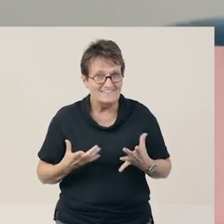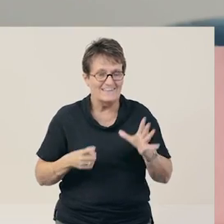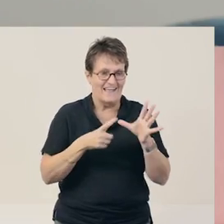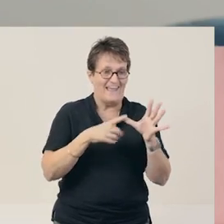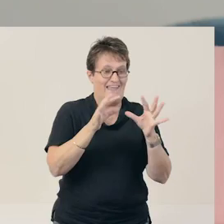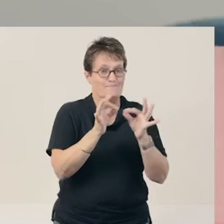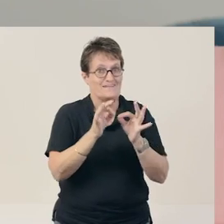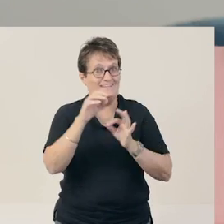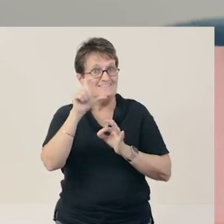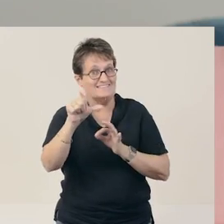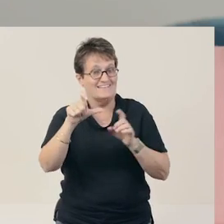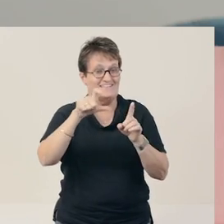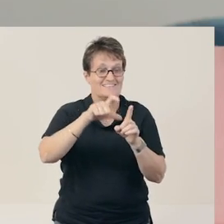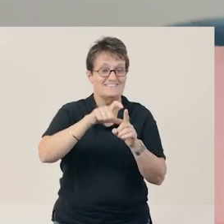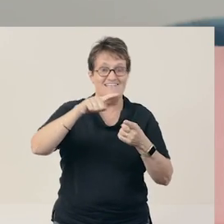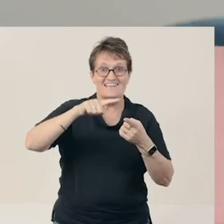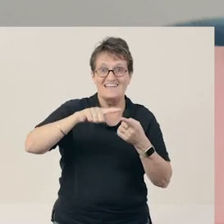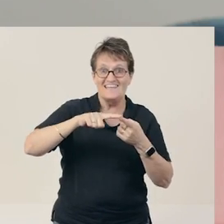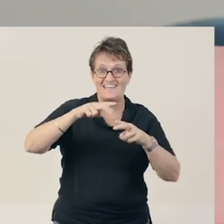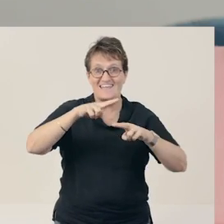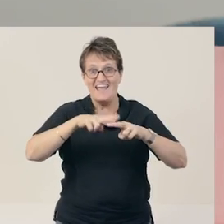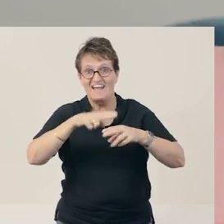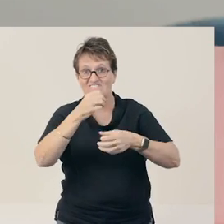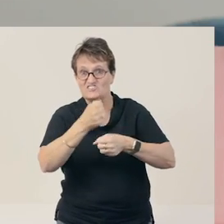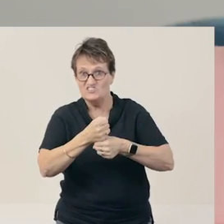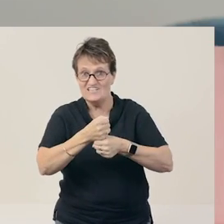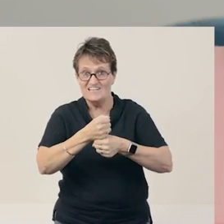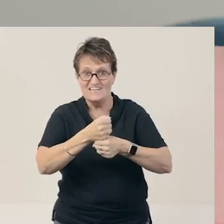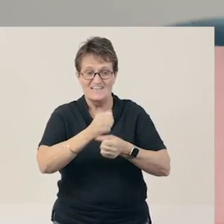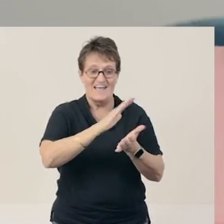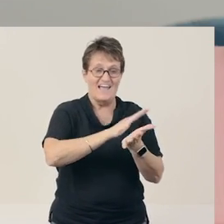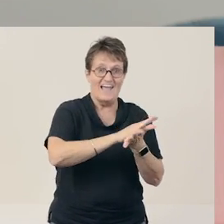[sings] A, B, C, D, E, F, G,